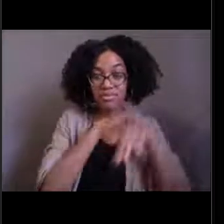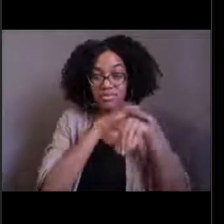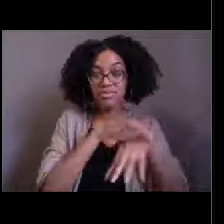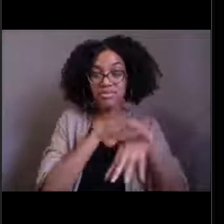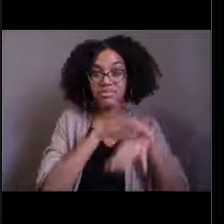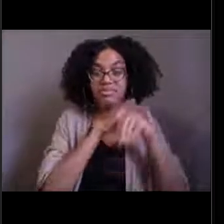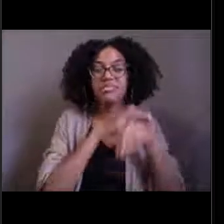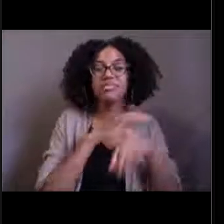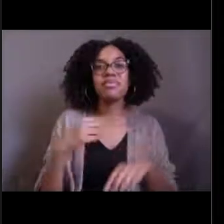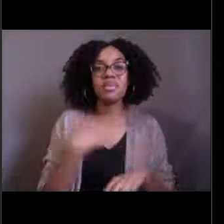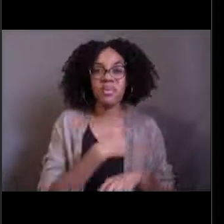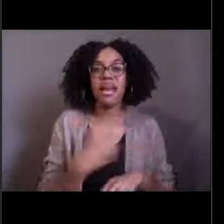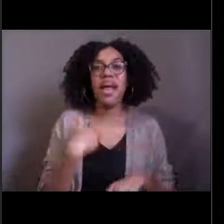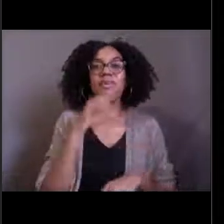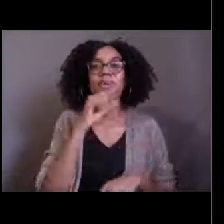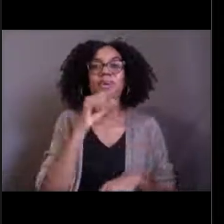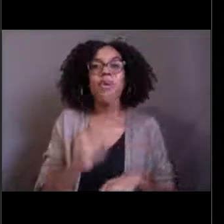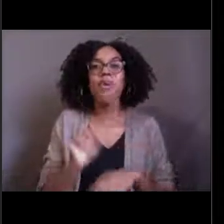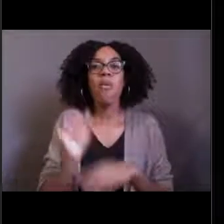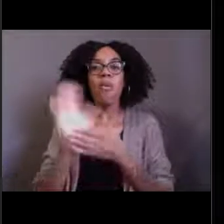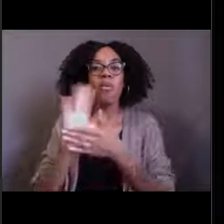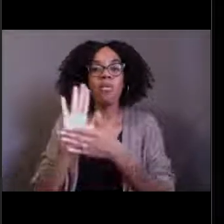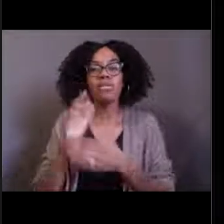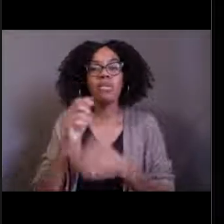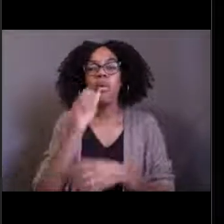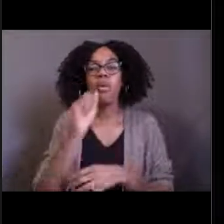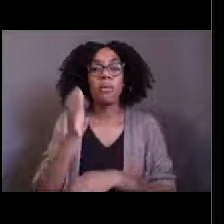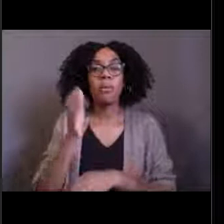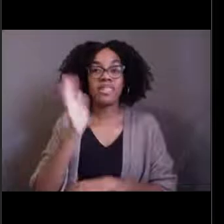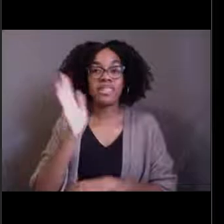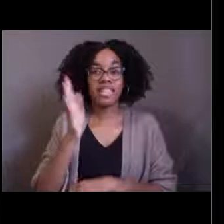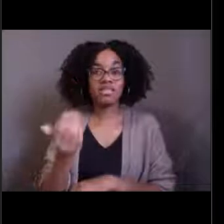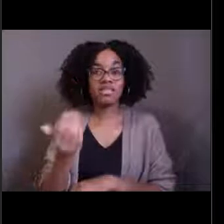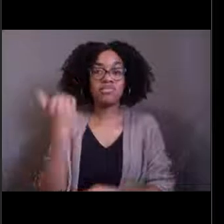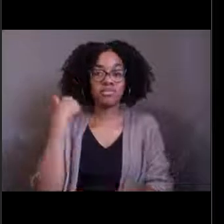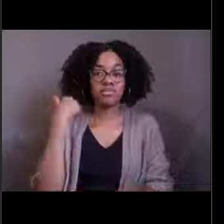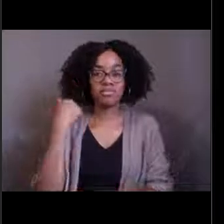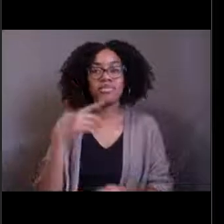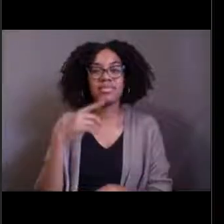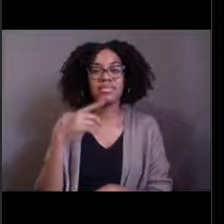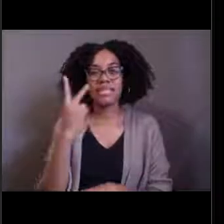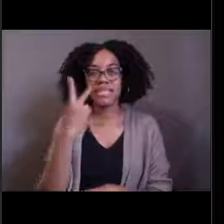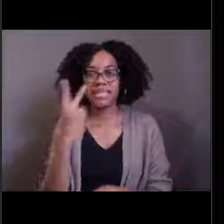that you can check that out during our Hawaii week. So in honor of Halloween though,